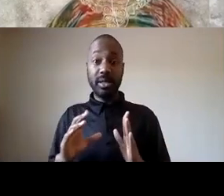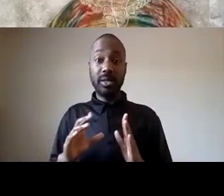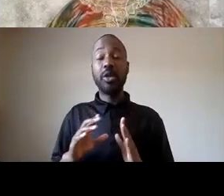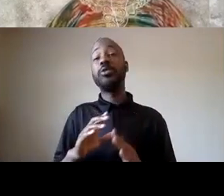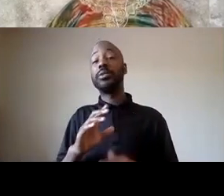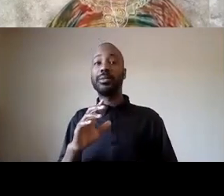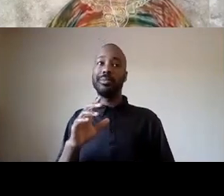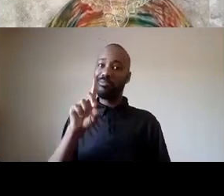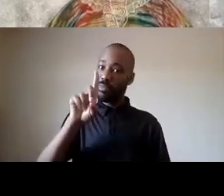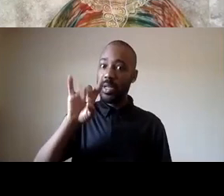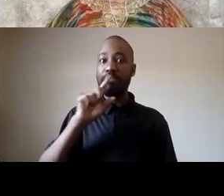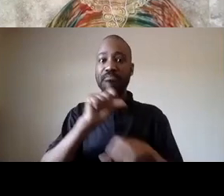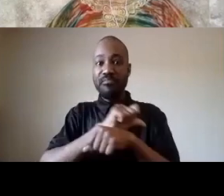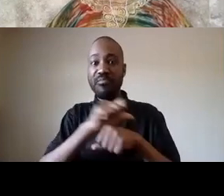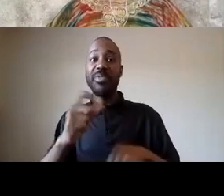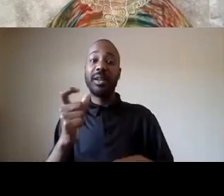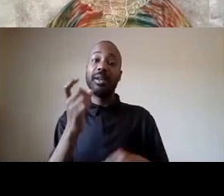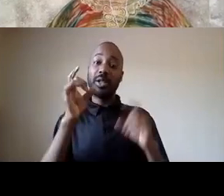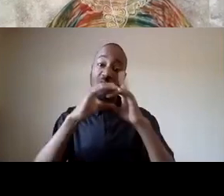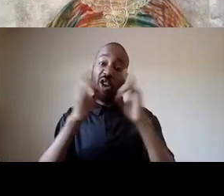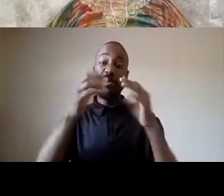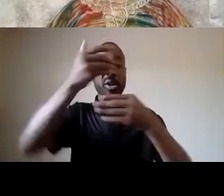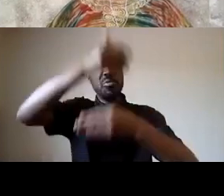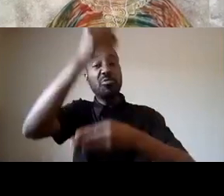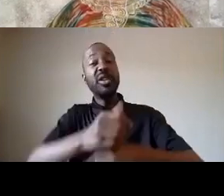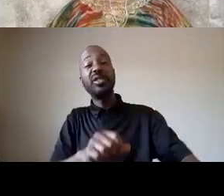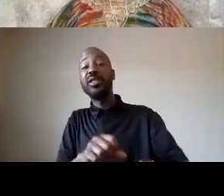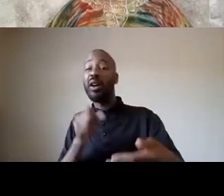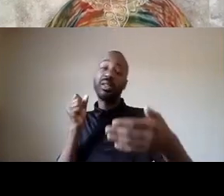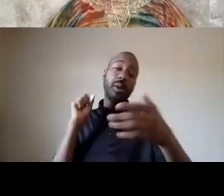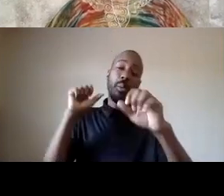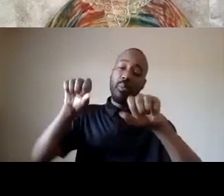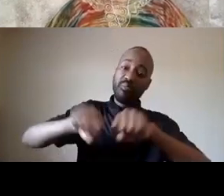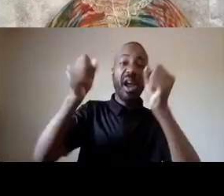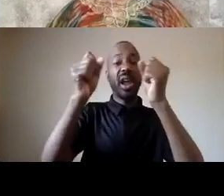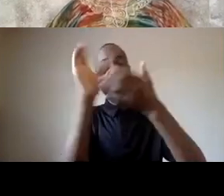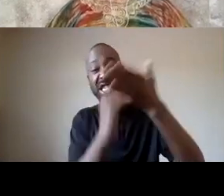or whether or not they are taking things that they didn't pay for